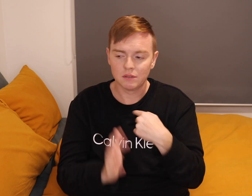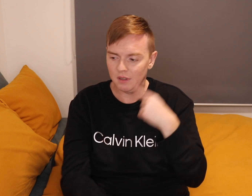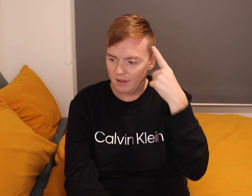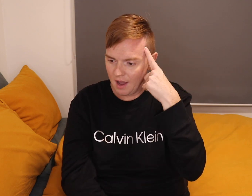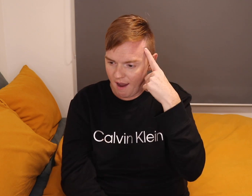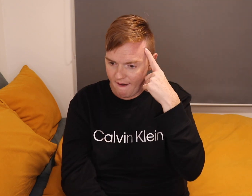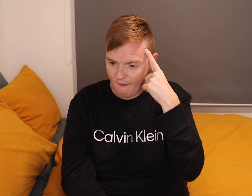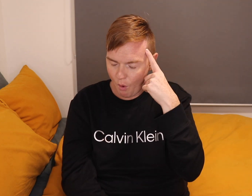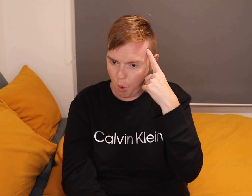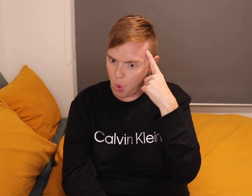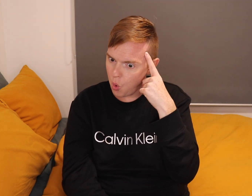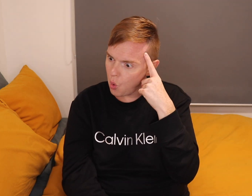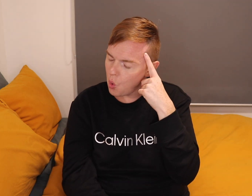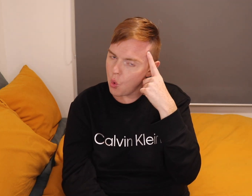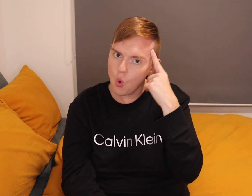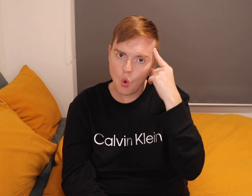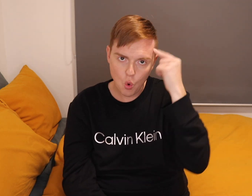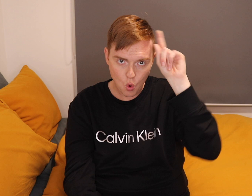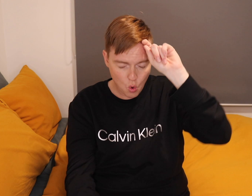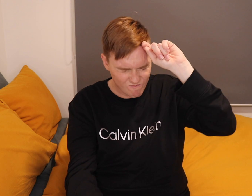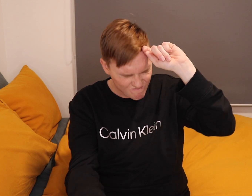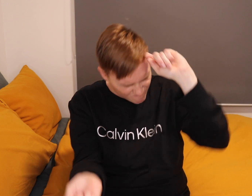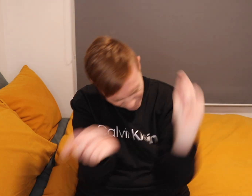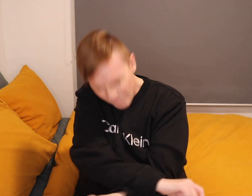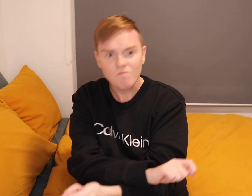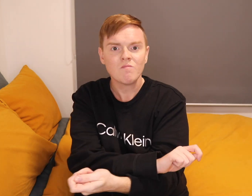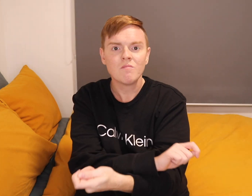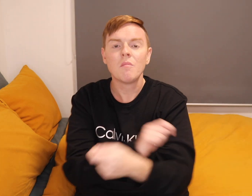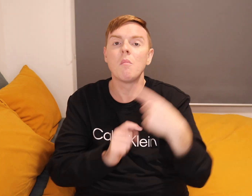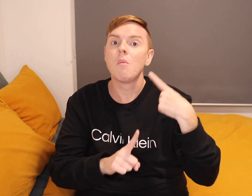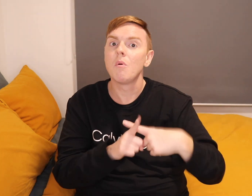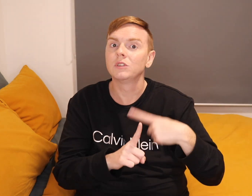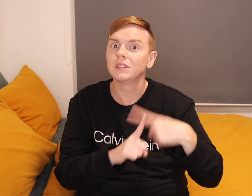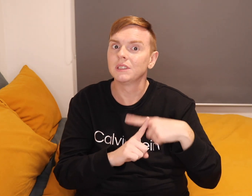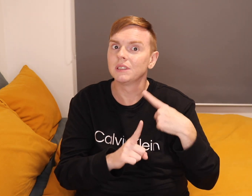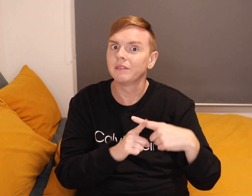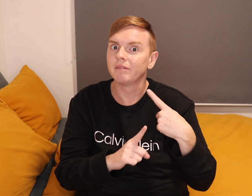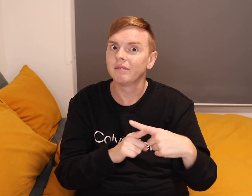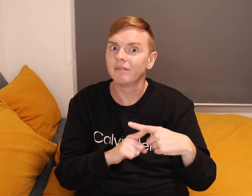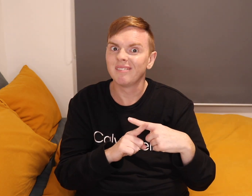My mind switched to positive.